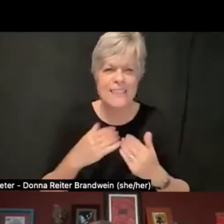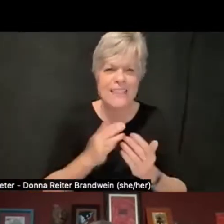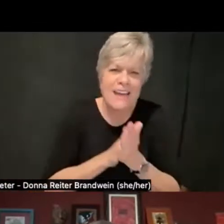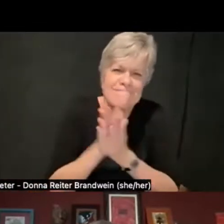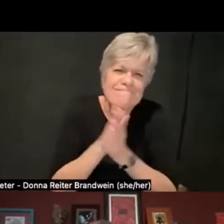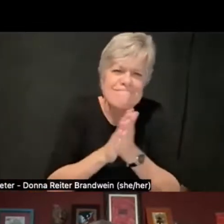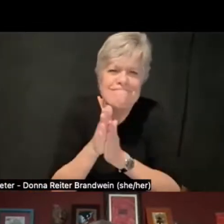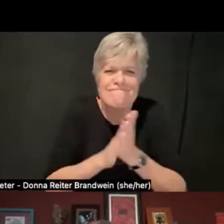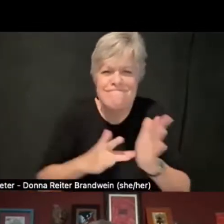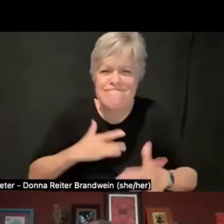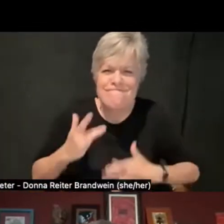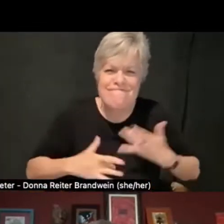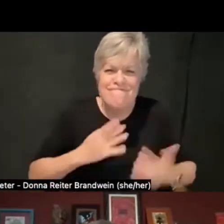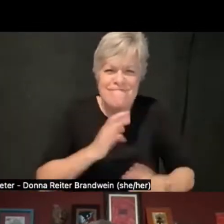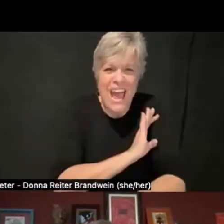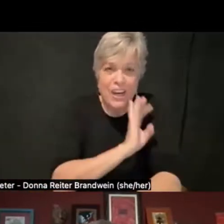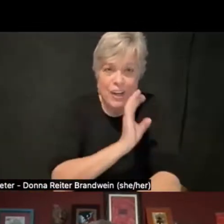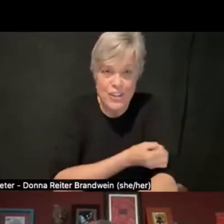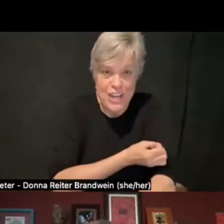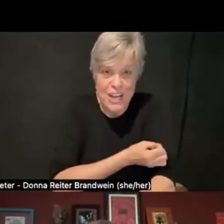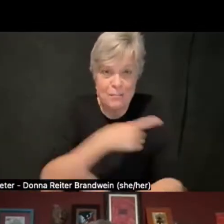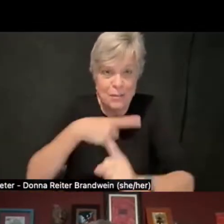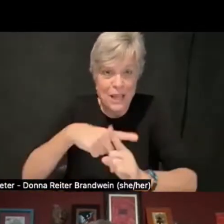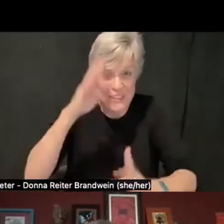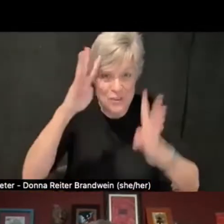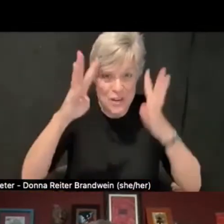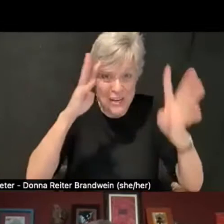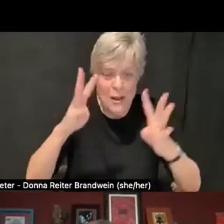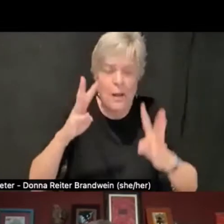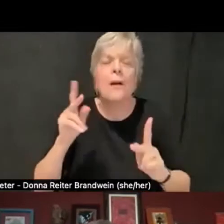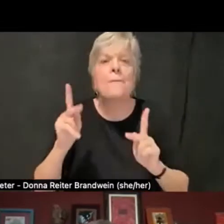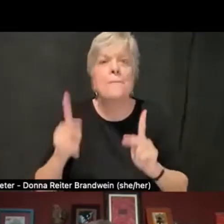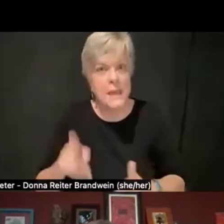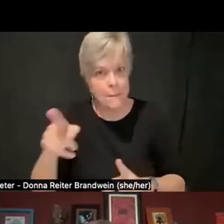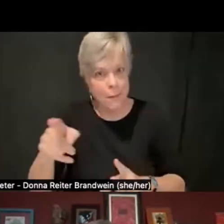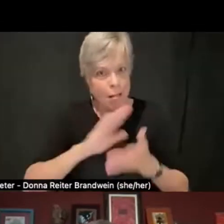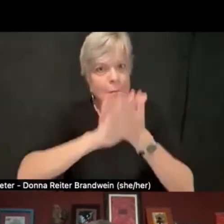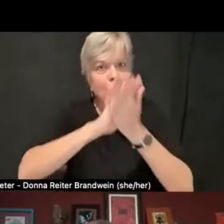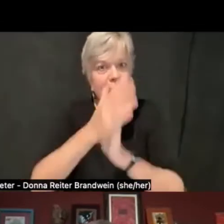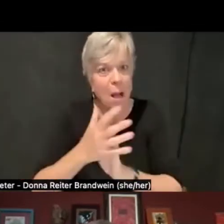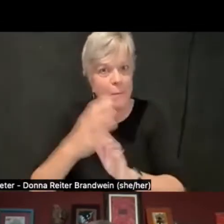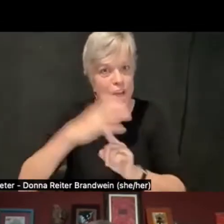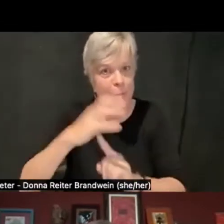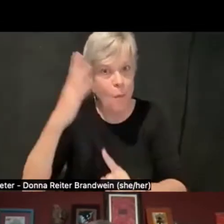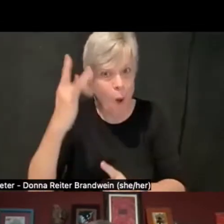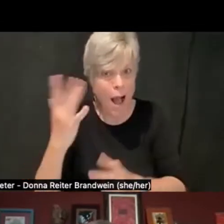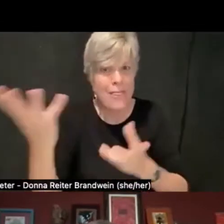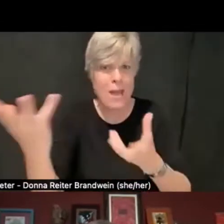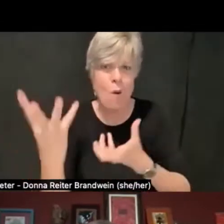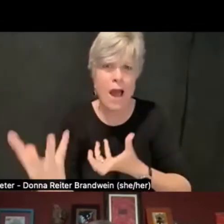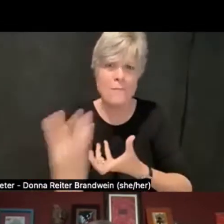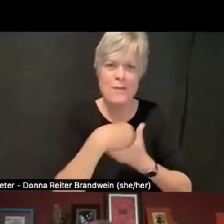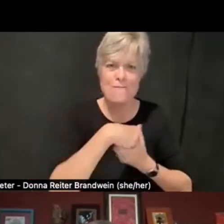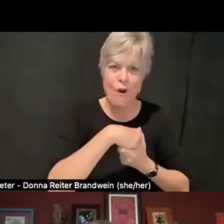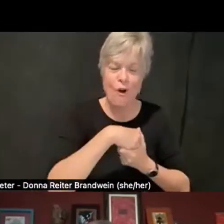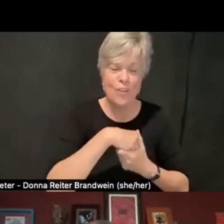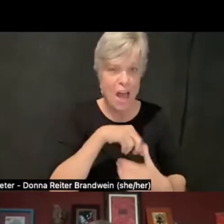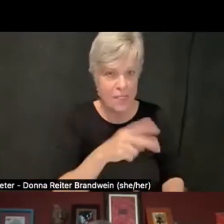then that's where people really start to become champions because they're engaged, right? They're seeing their ideas come to life.